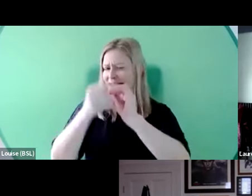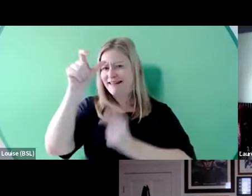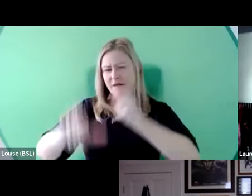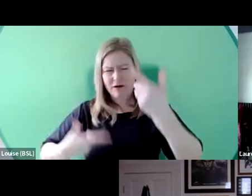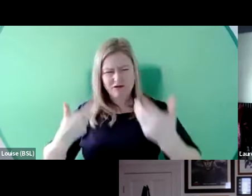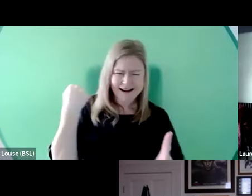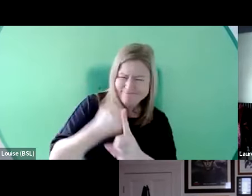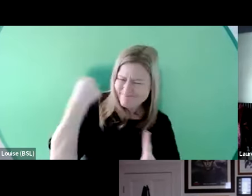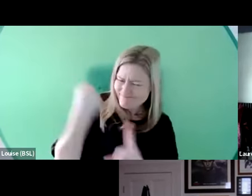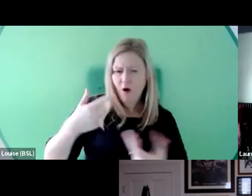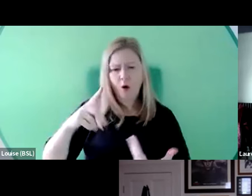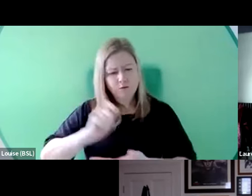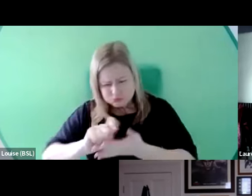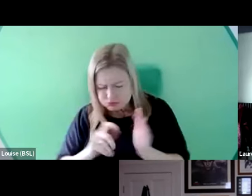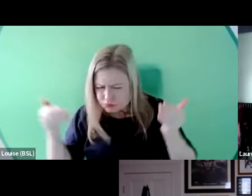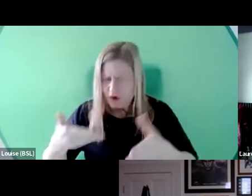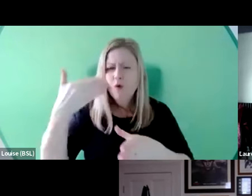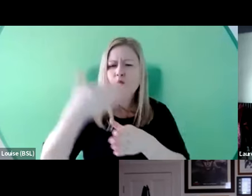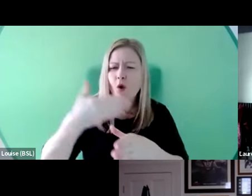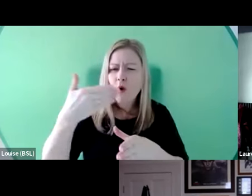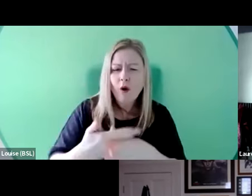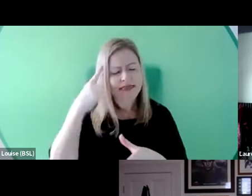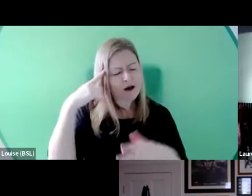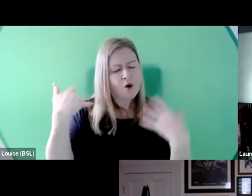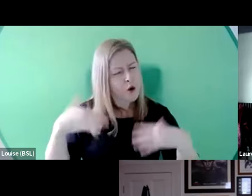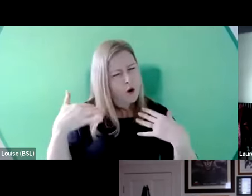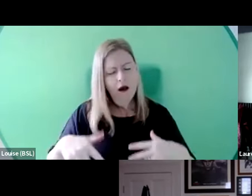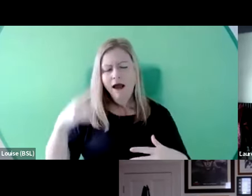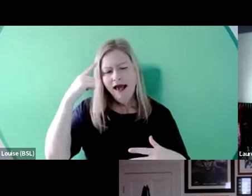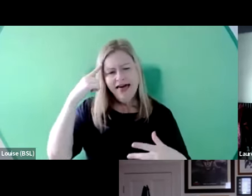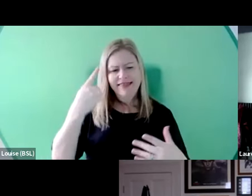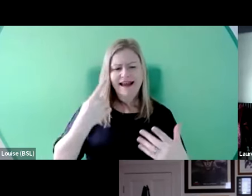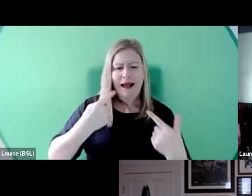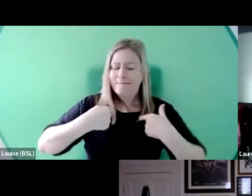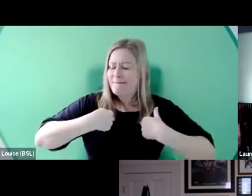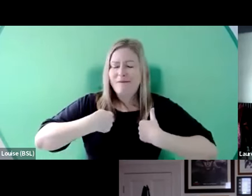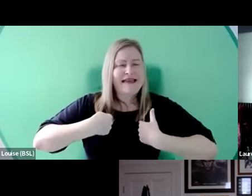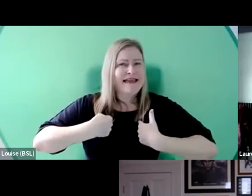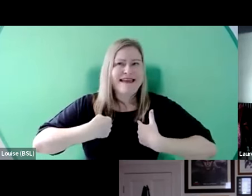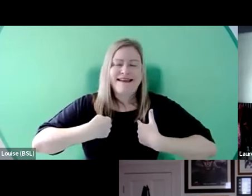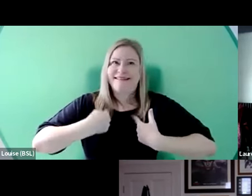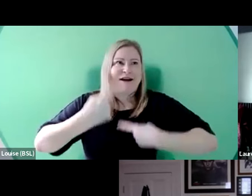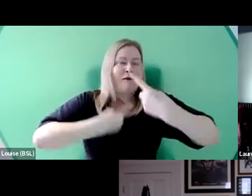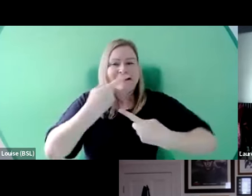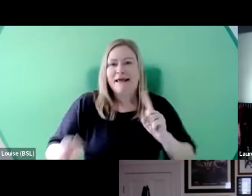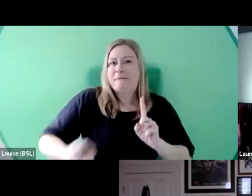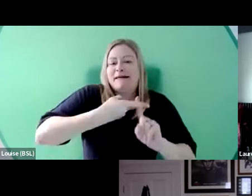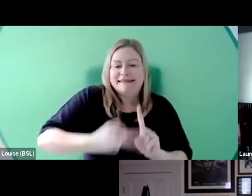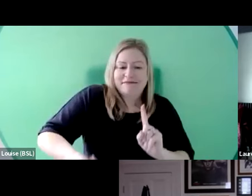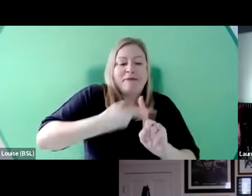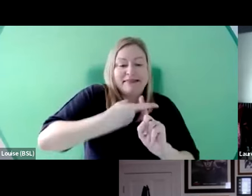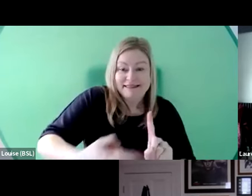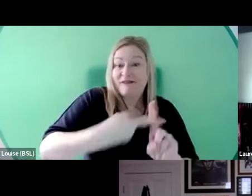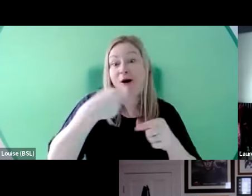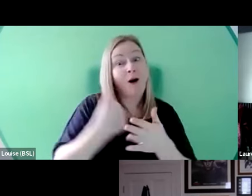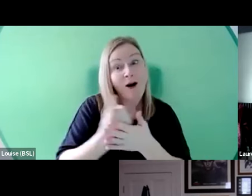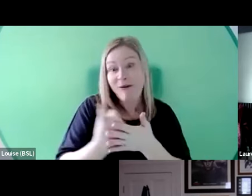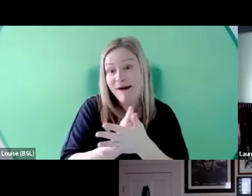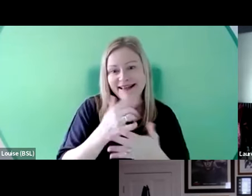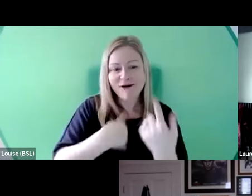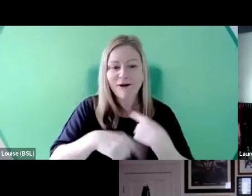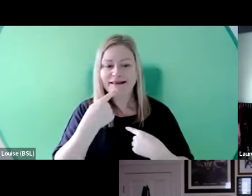away. I'm an eternal optimist, an incurable optimist. And I always say we celebrate every